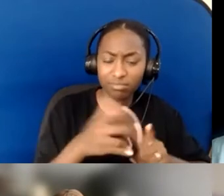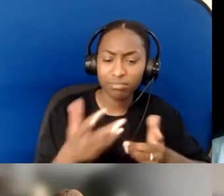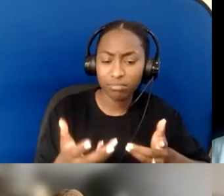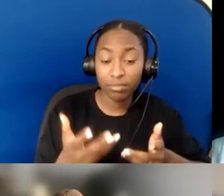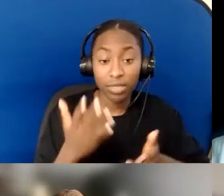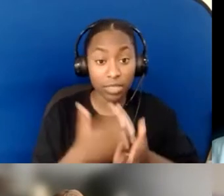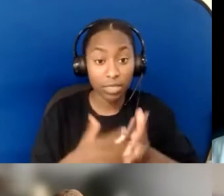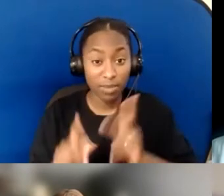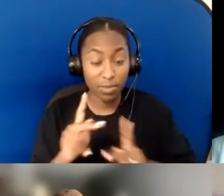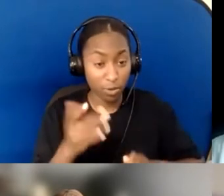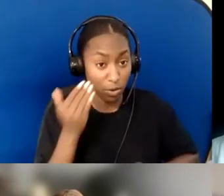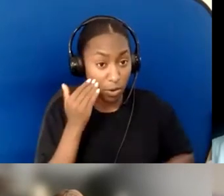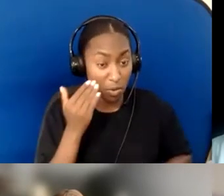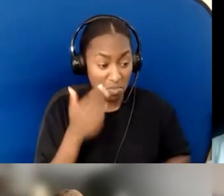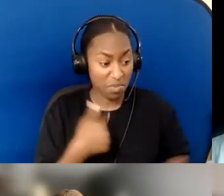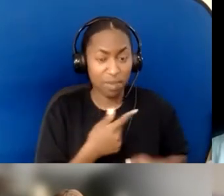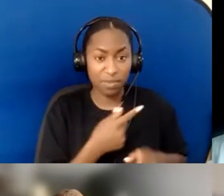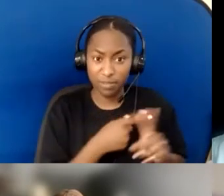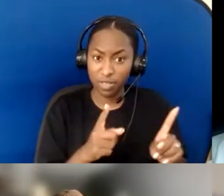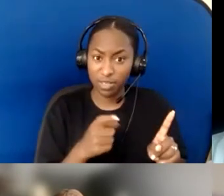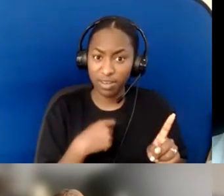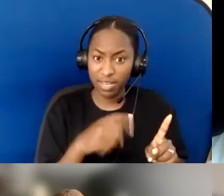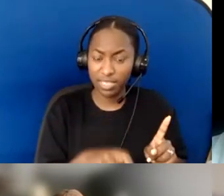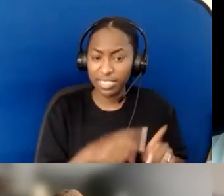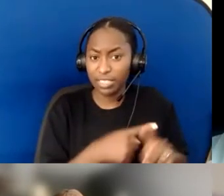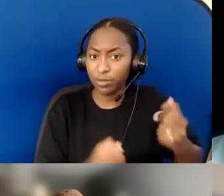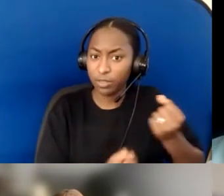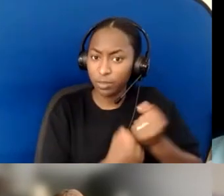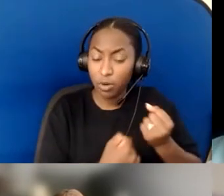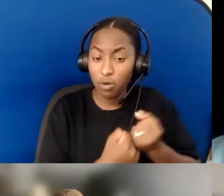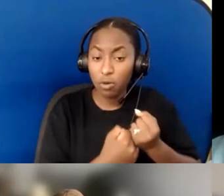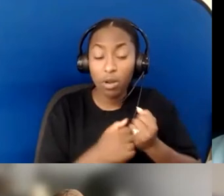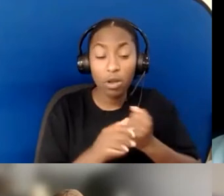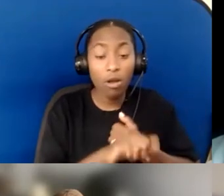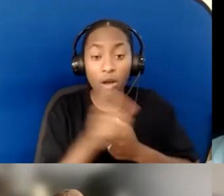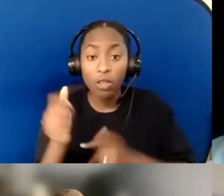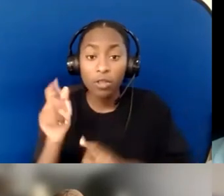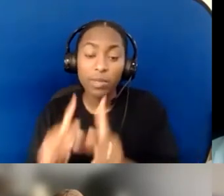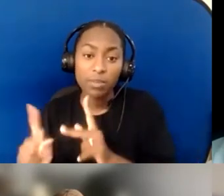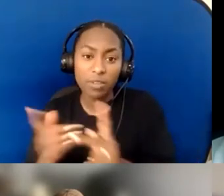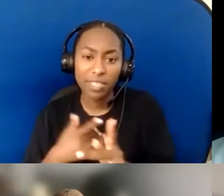whereas other people say, "That's my private business, "and I don't really care to share that with you."